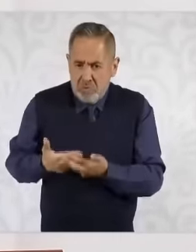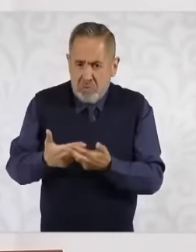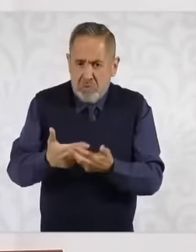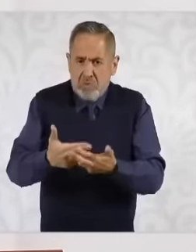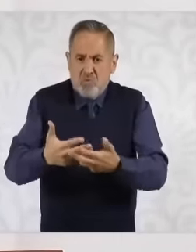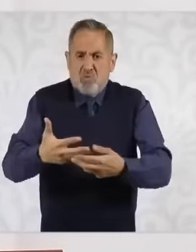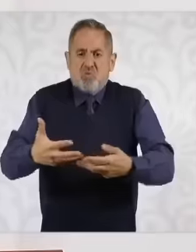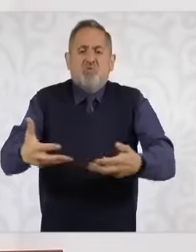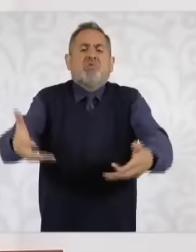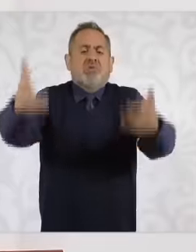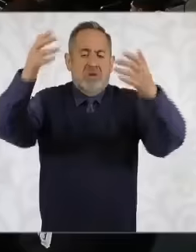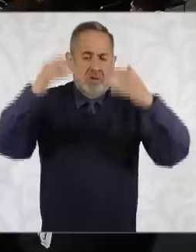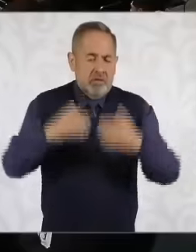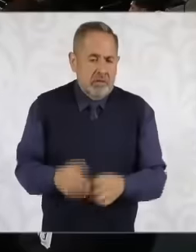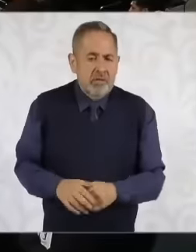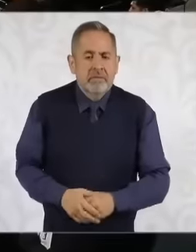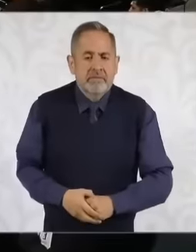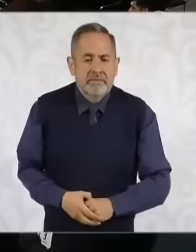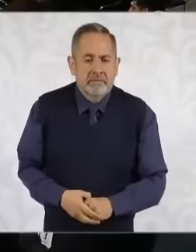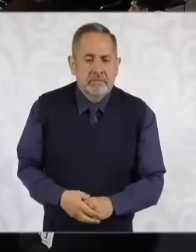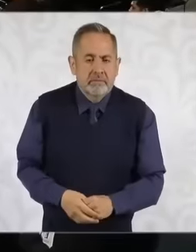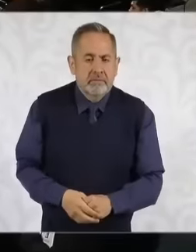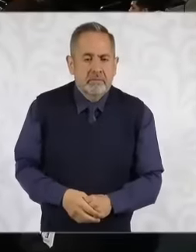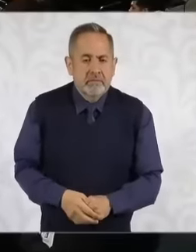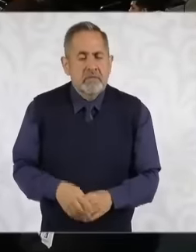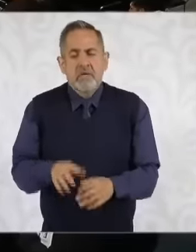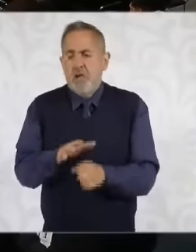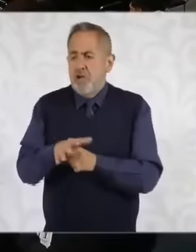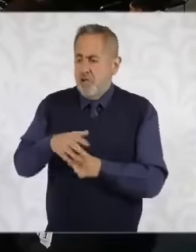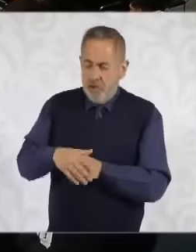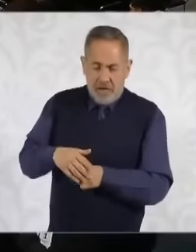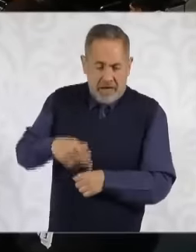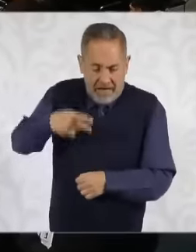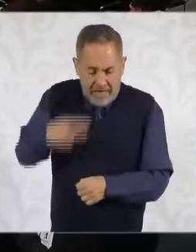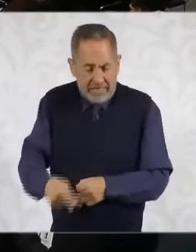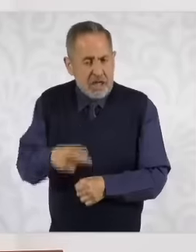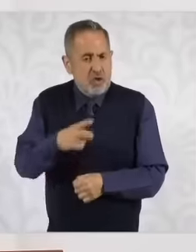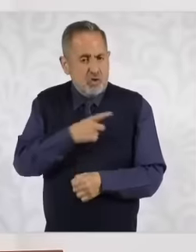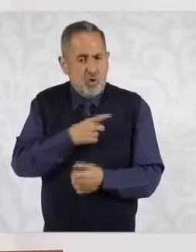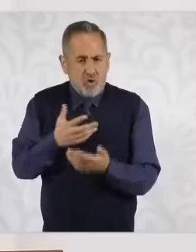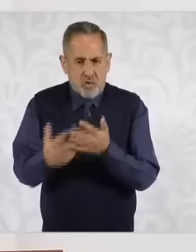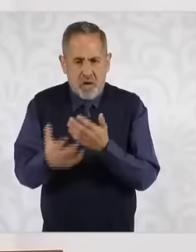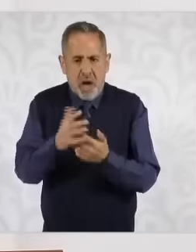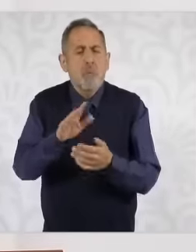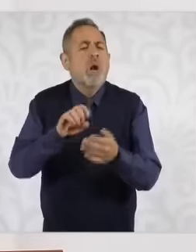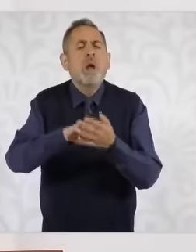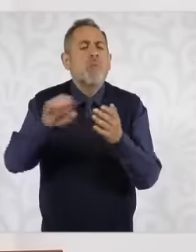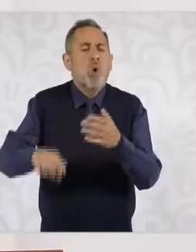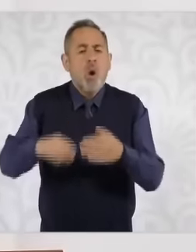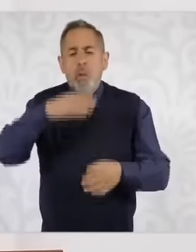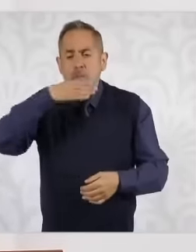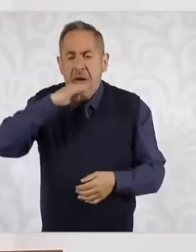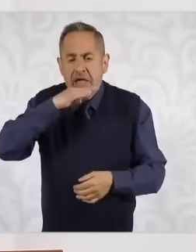and self-sufficiency and self-sufficiency because in corn we already are and there the important thing is